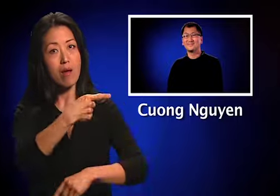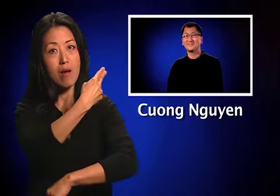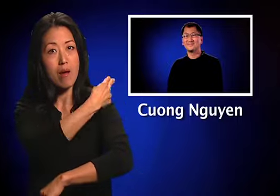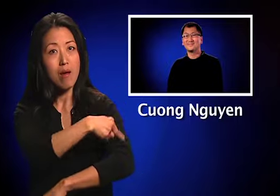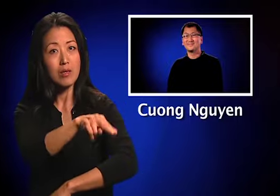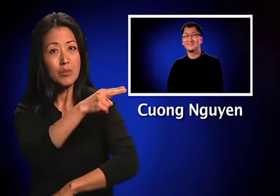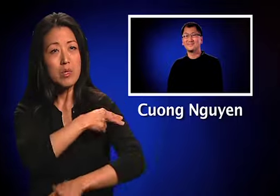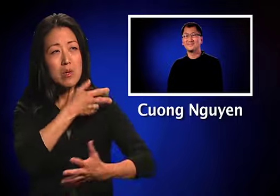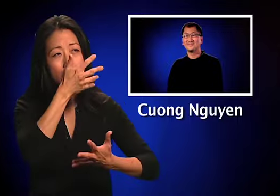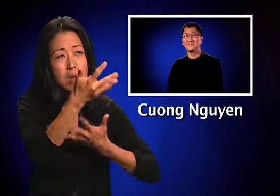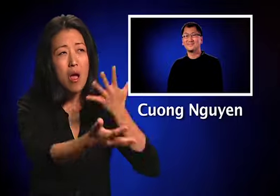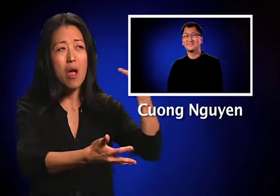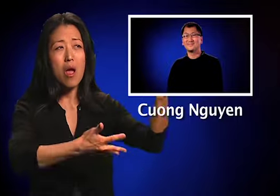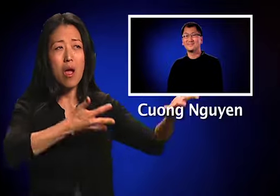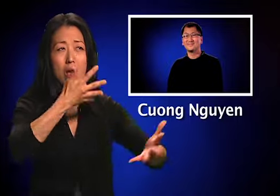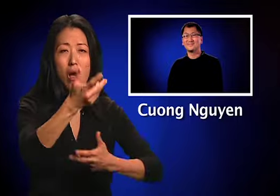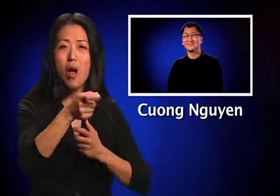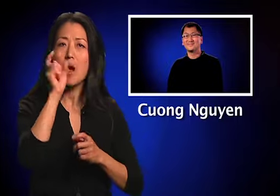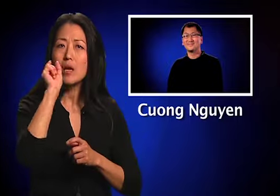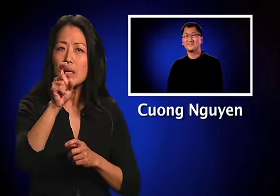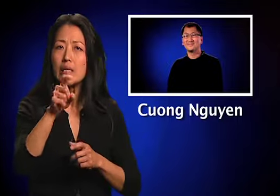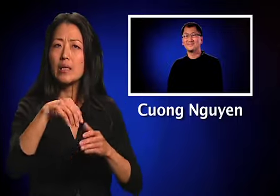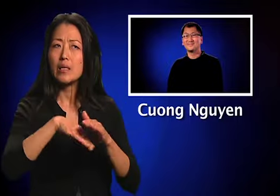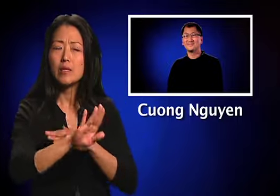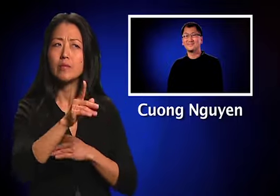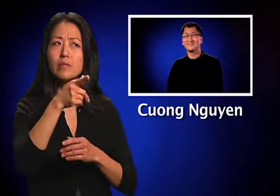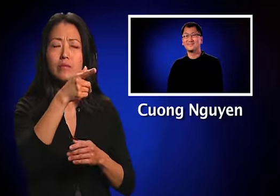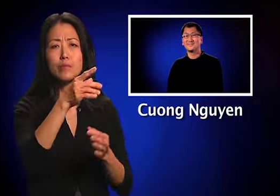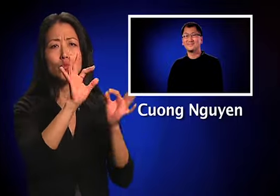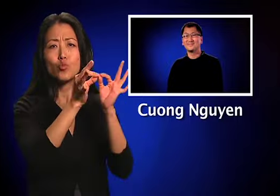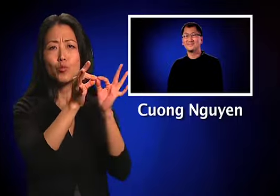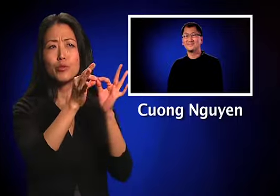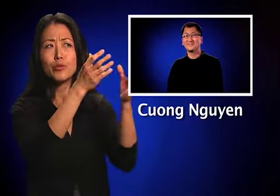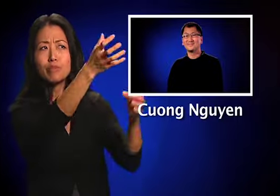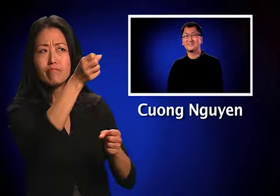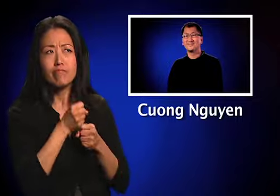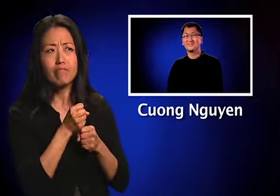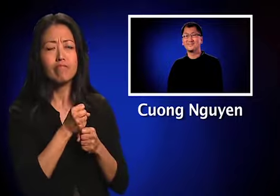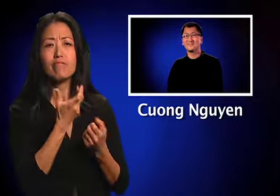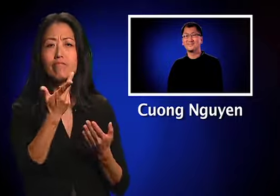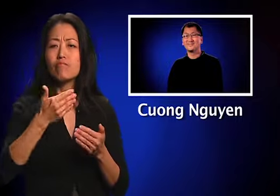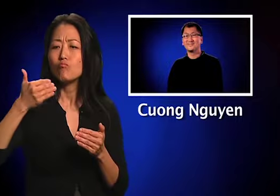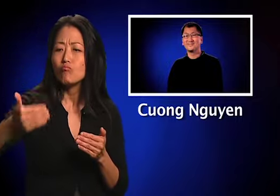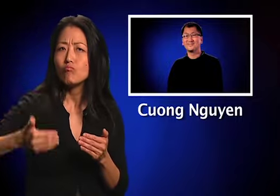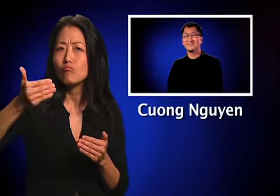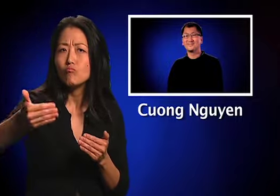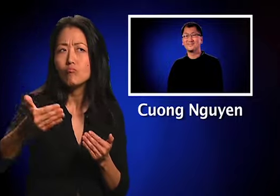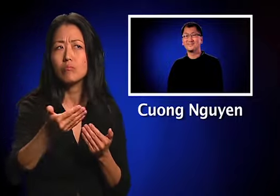And he certainly didn't think he'd find himself in an ongoing battle with the hospital to get regular access